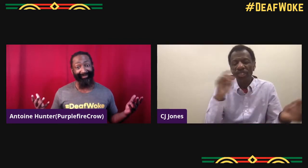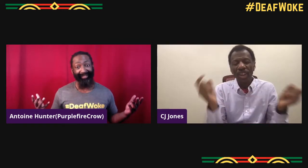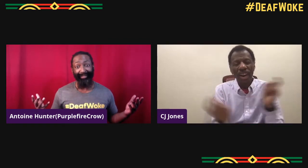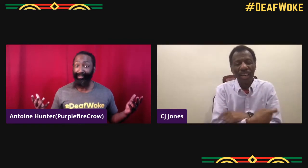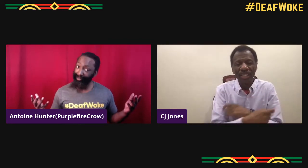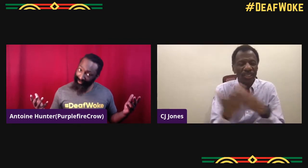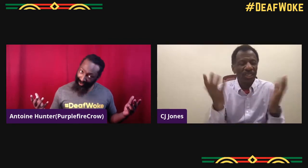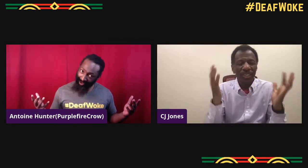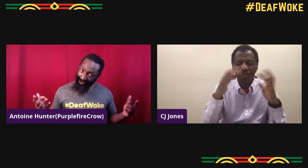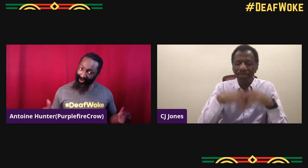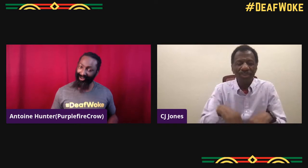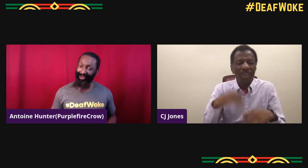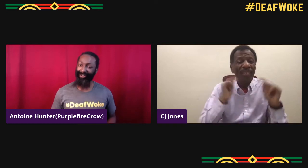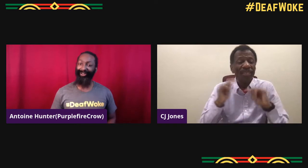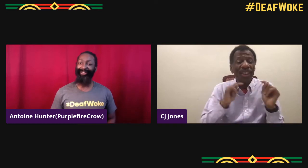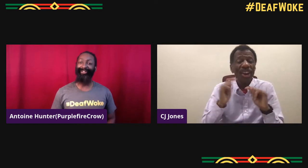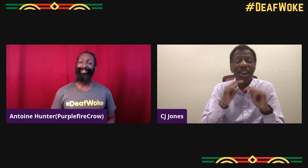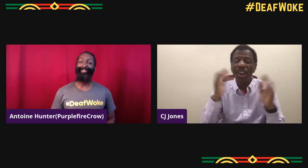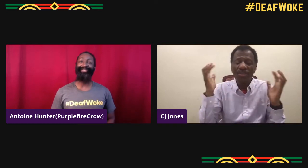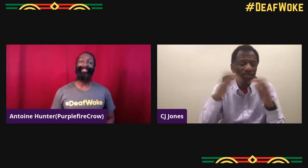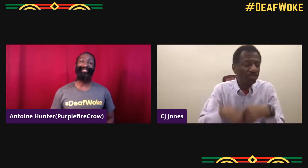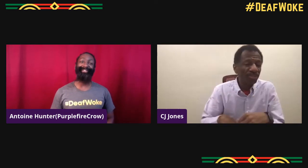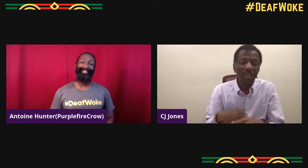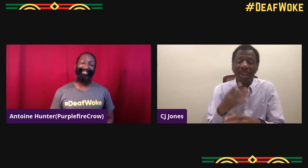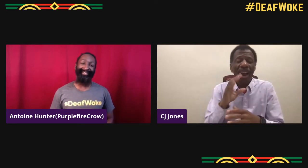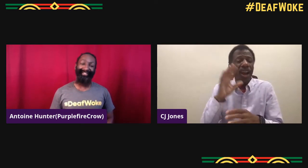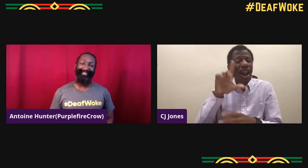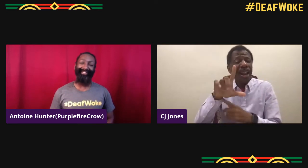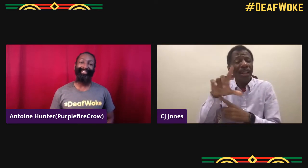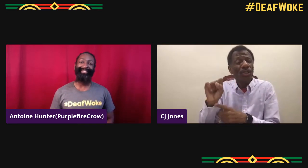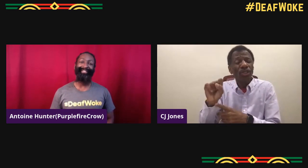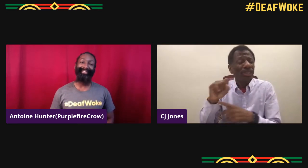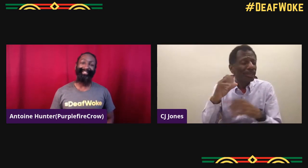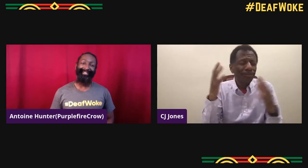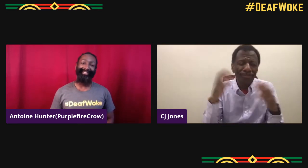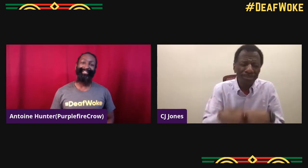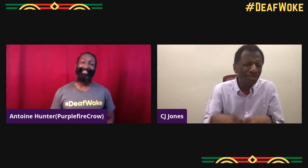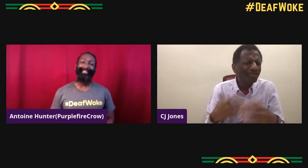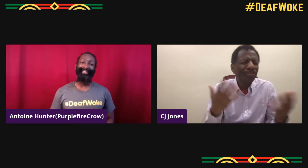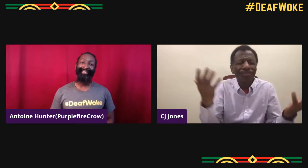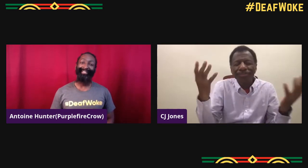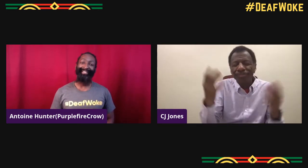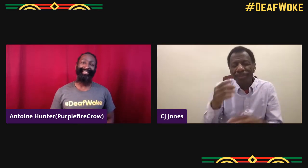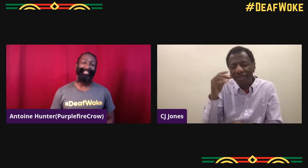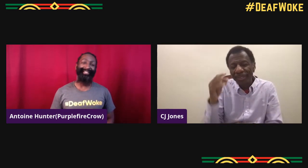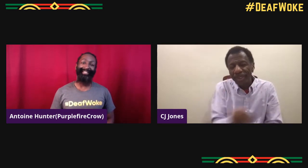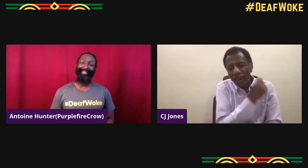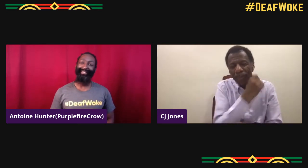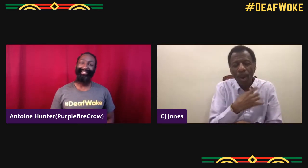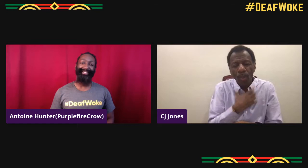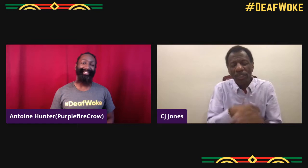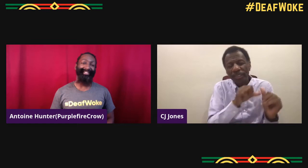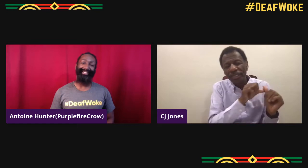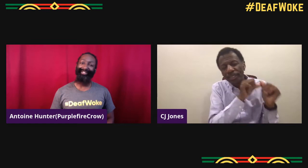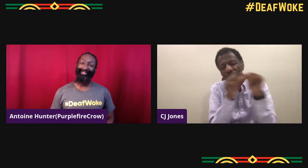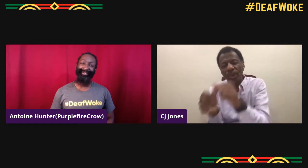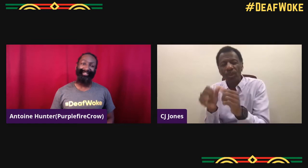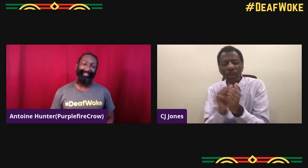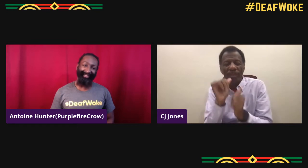but deaf schools aren't the same no more. These residential schools and all the theaters that are electives in which isn't funded.